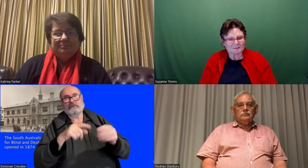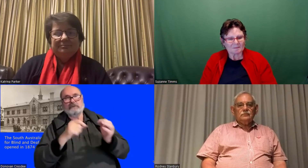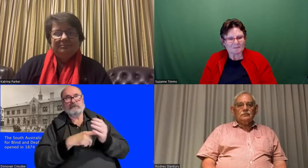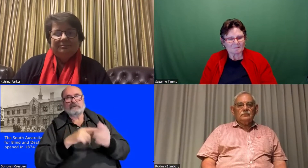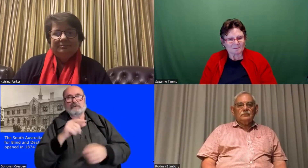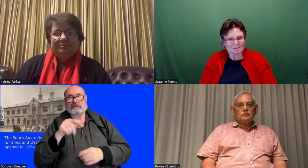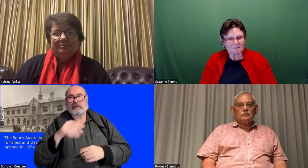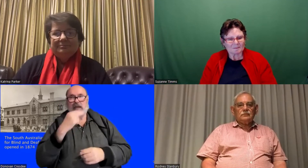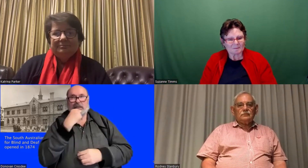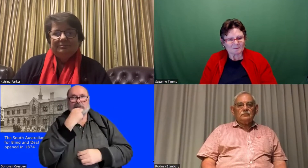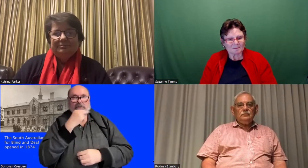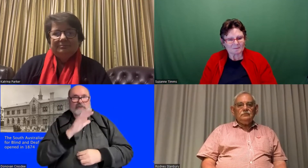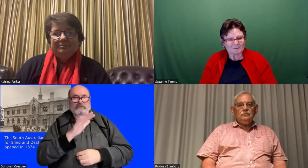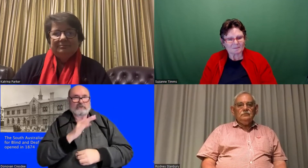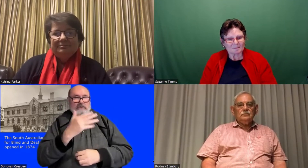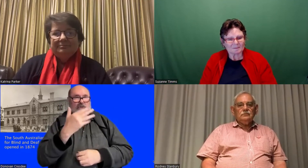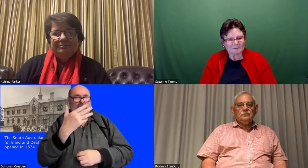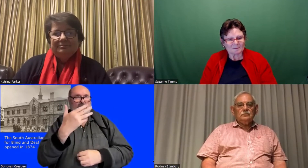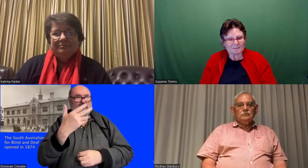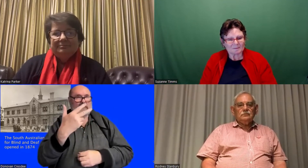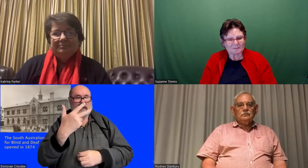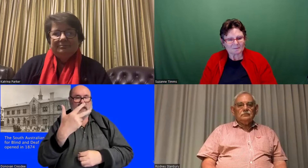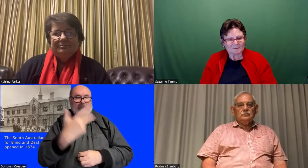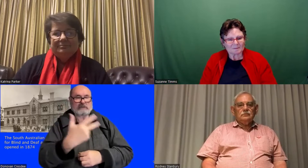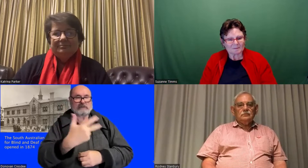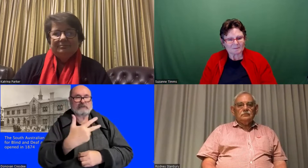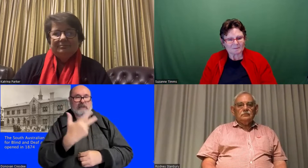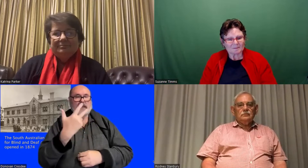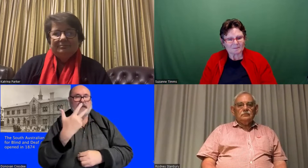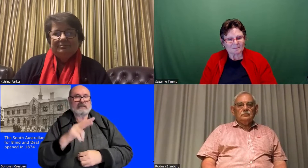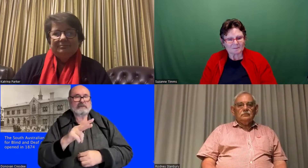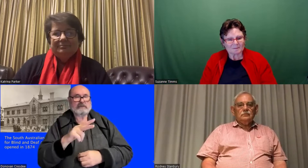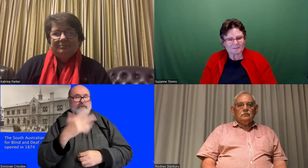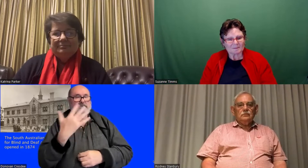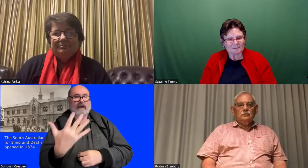Samuel came to Adelaide in around 1885.